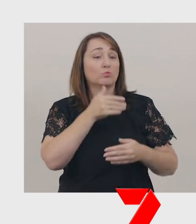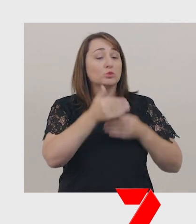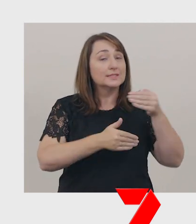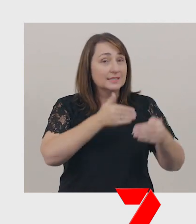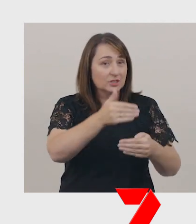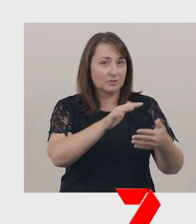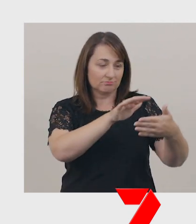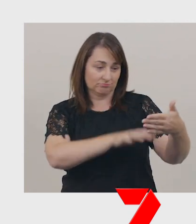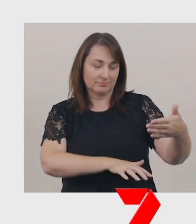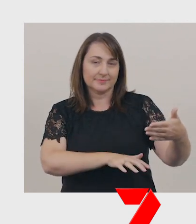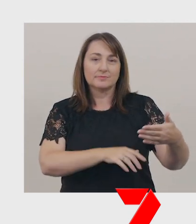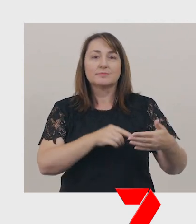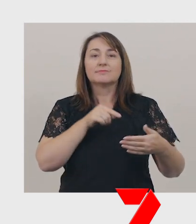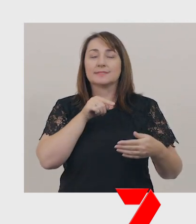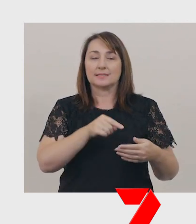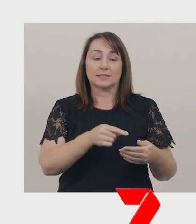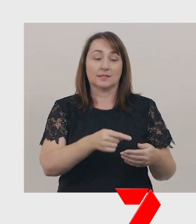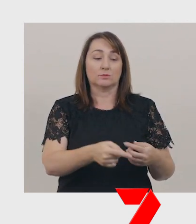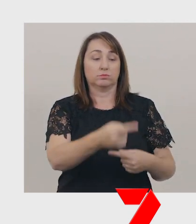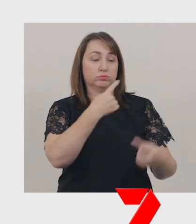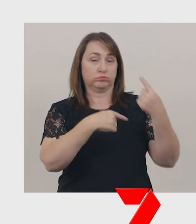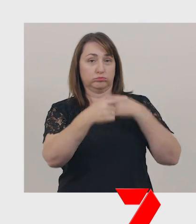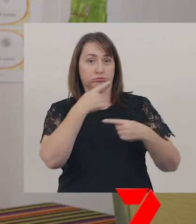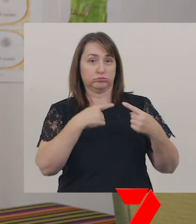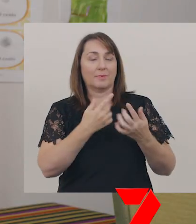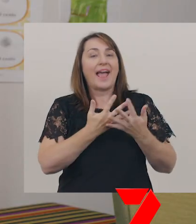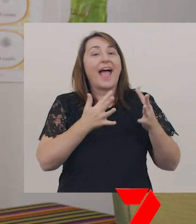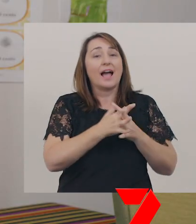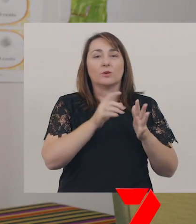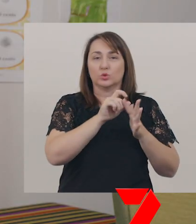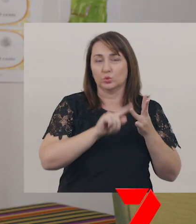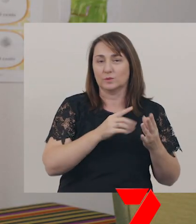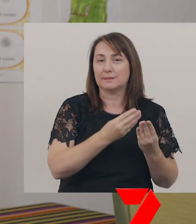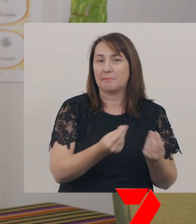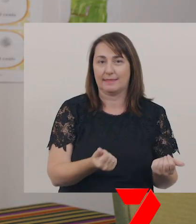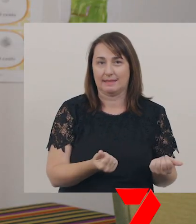that tells the reader how to do something.